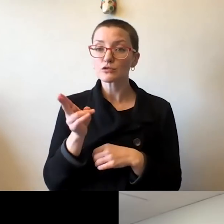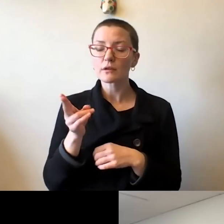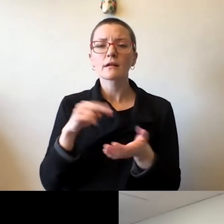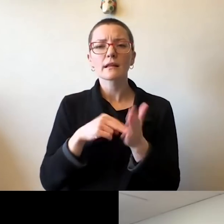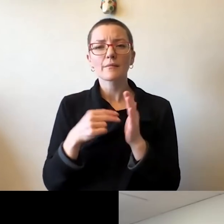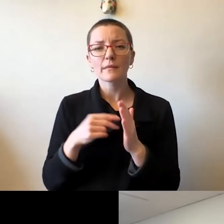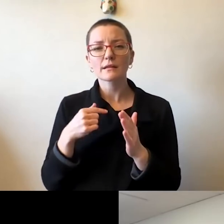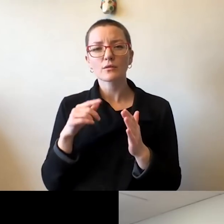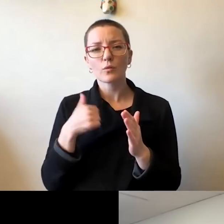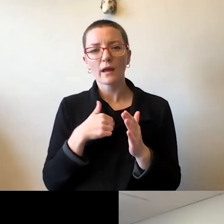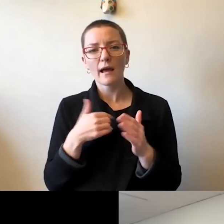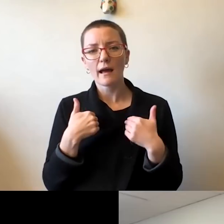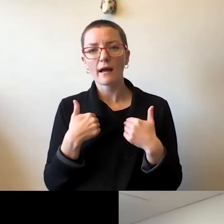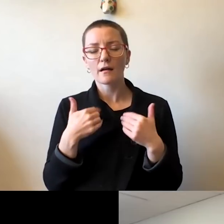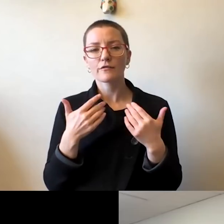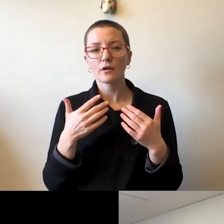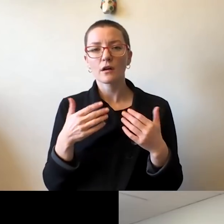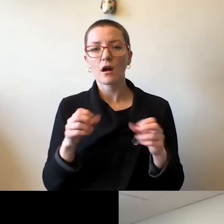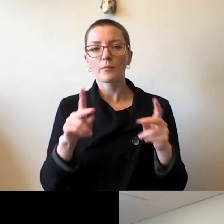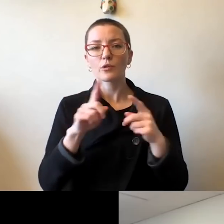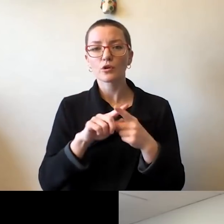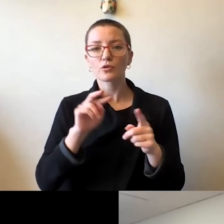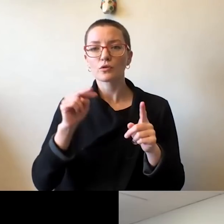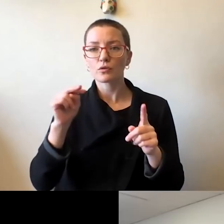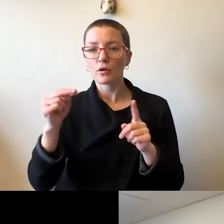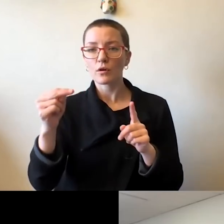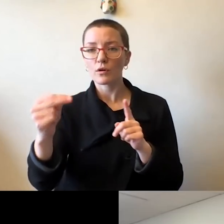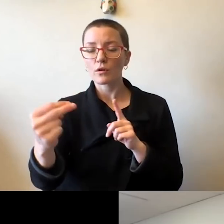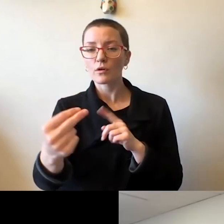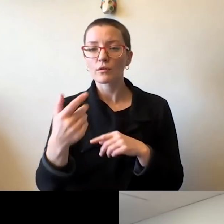to be different perspectives put on the table, and the talents